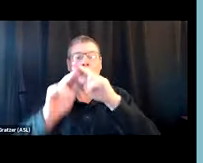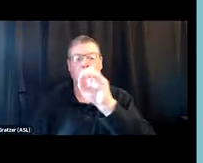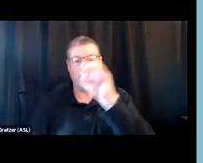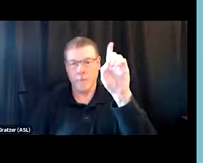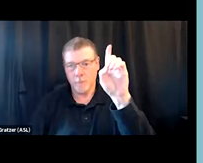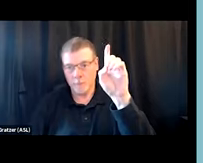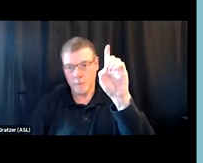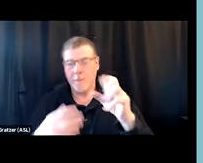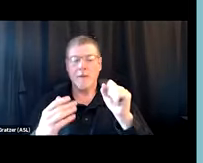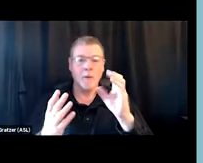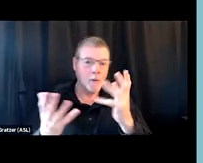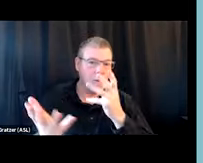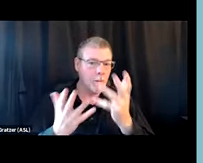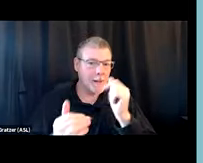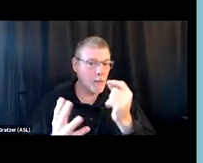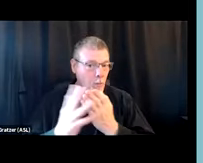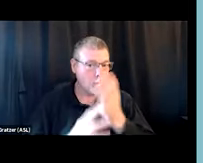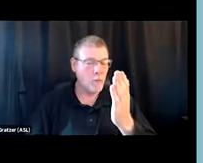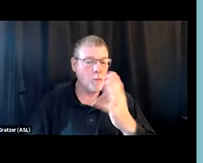in getting to their outpatient program on a daily basis?